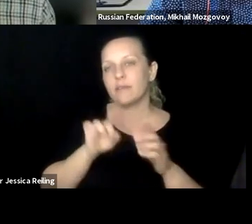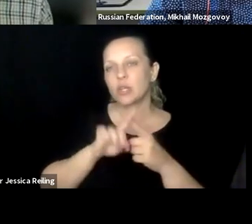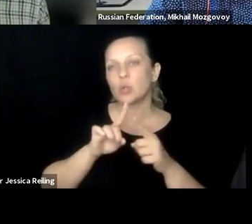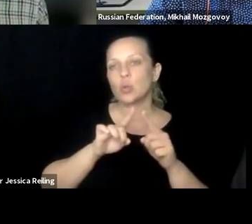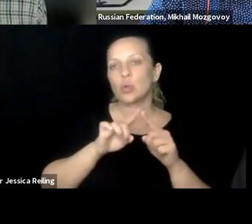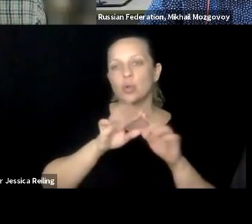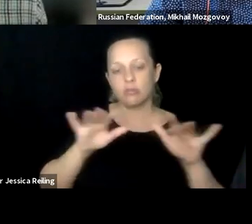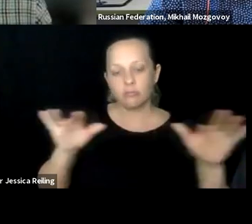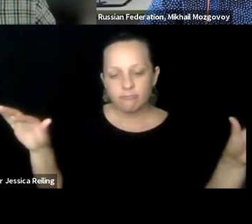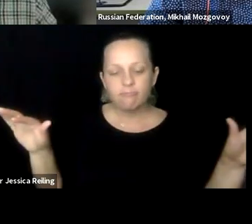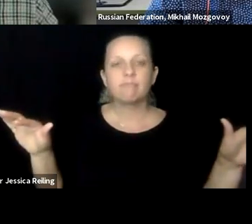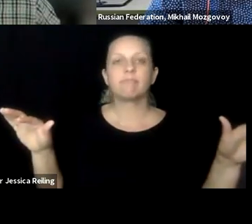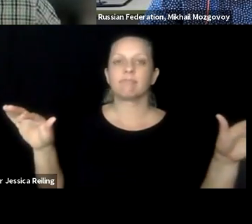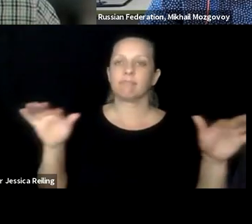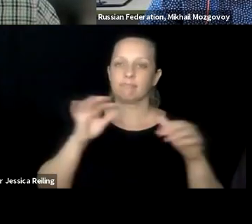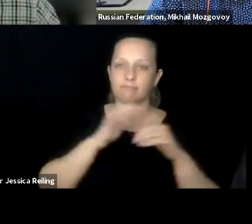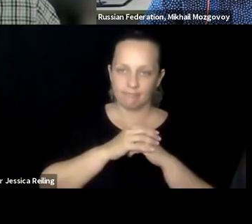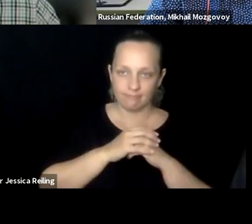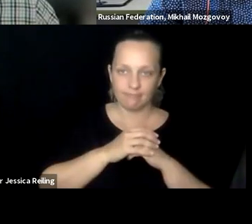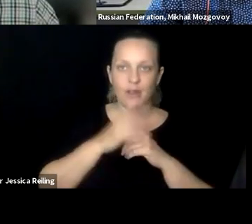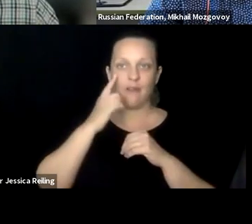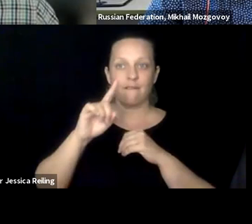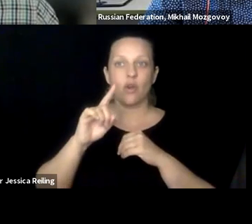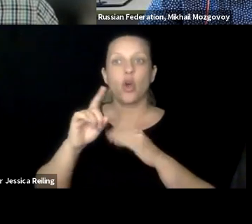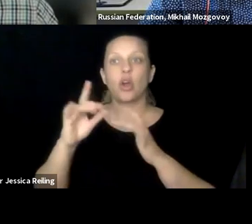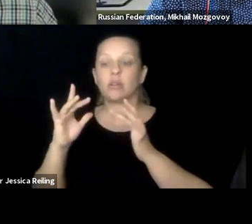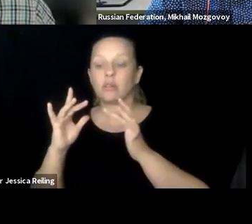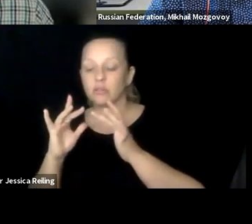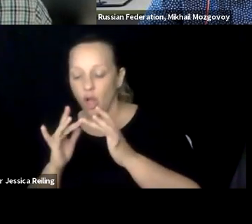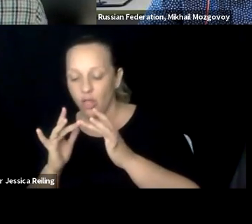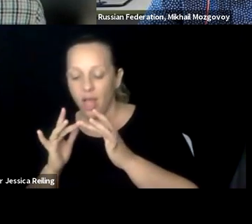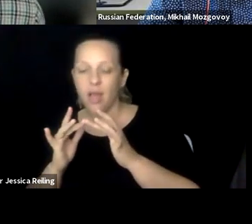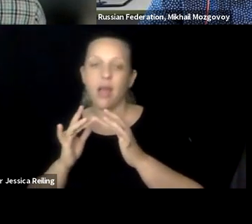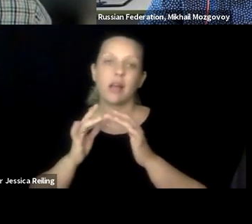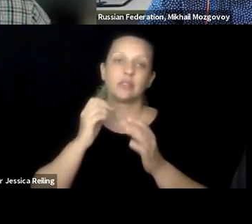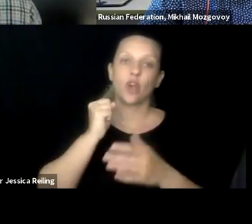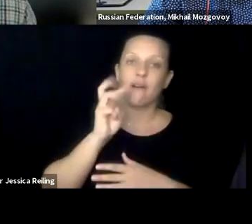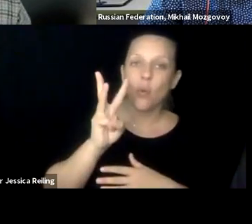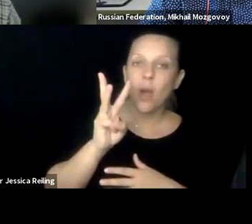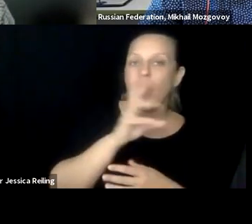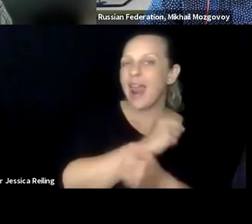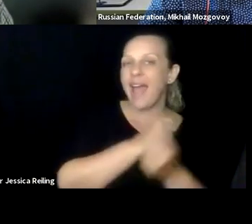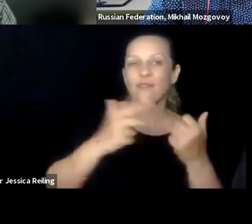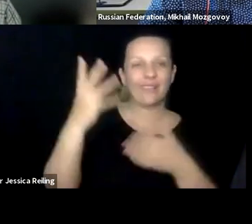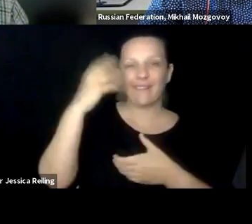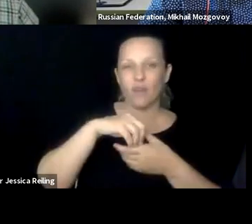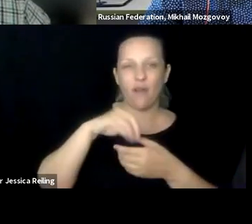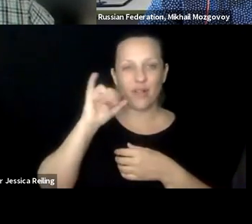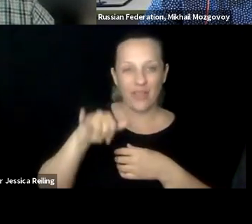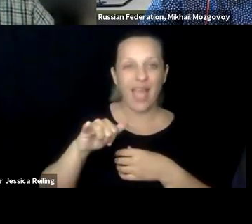been heavily involved in terms of ensuring accessibility and inclusivity to the different platforms, online platforms